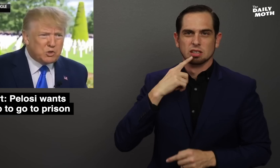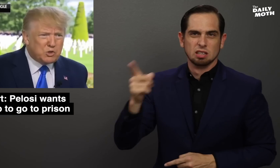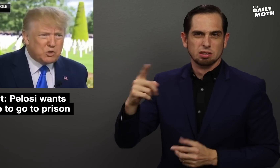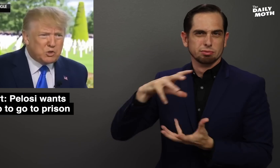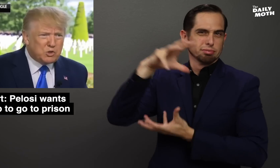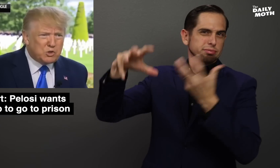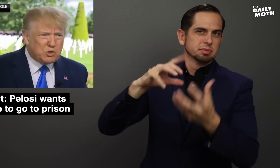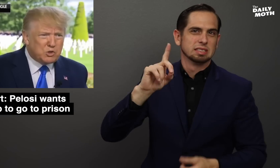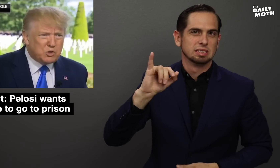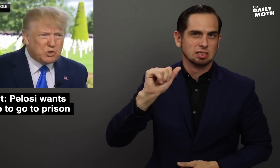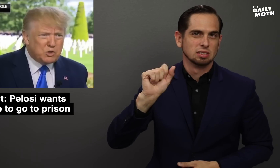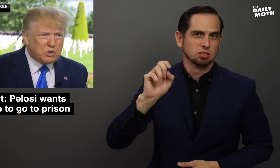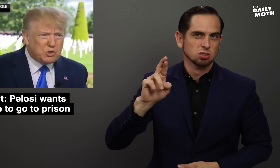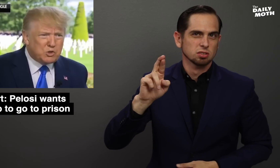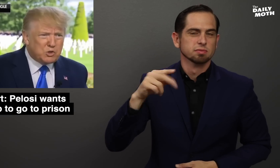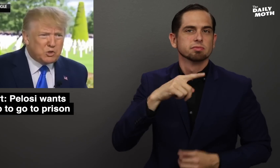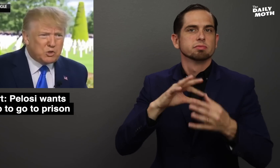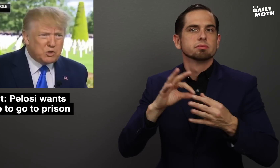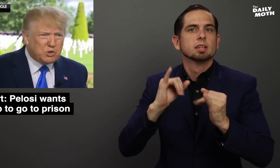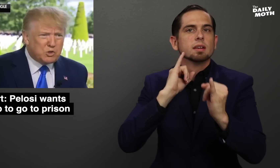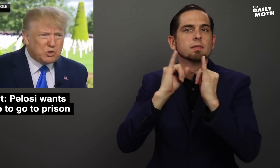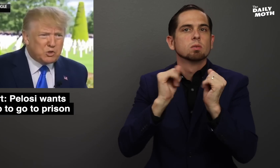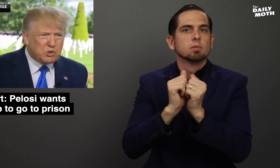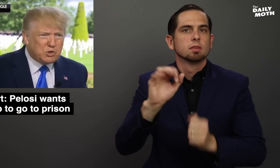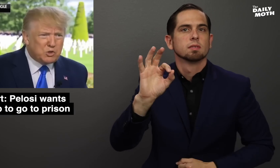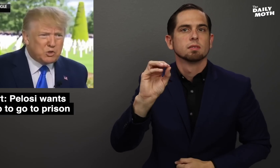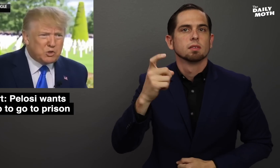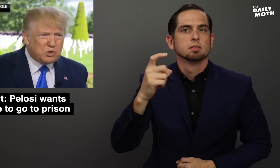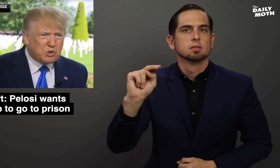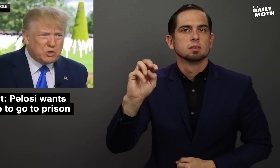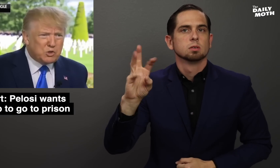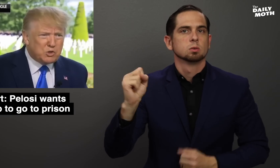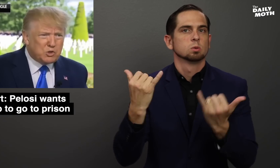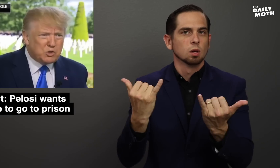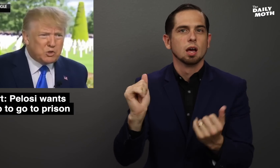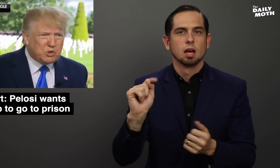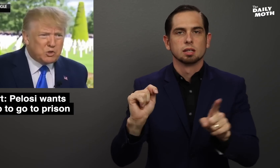a disaster in an interview with Fox News today during